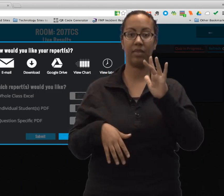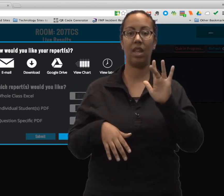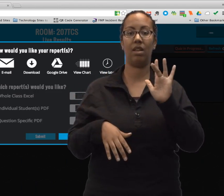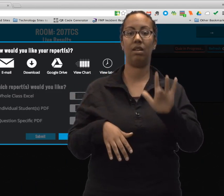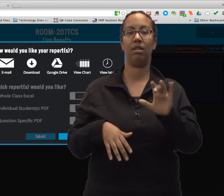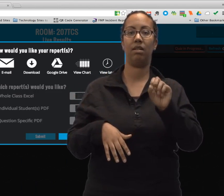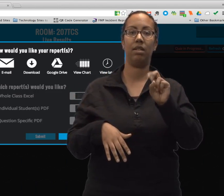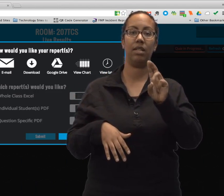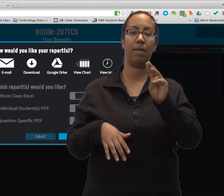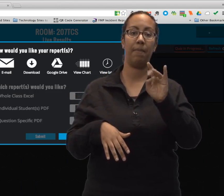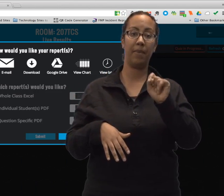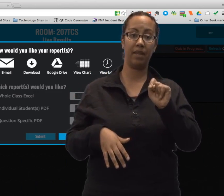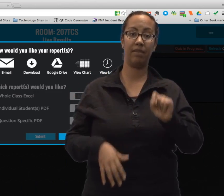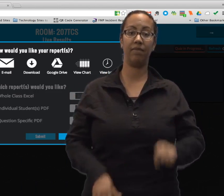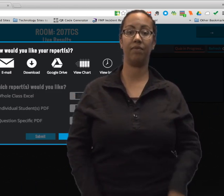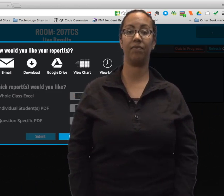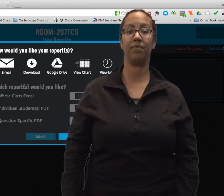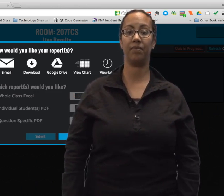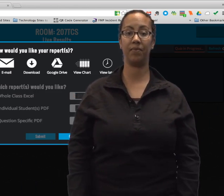You can choose whichever option you like and click submit.